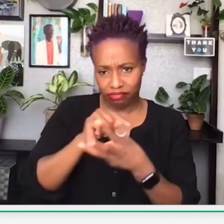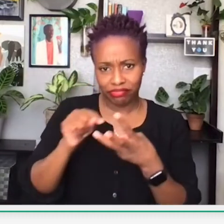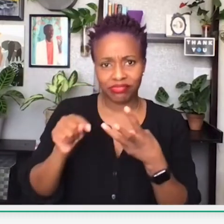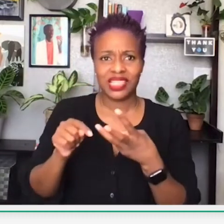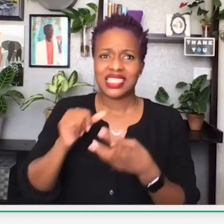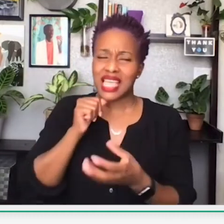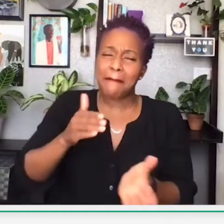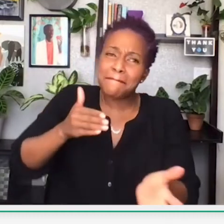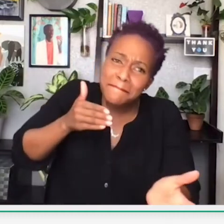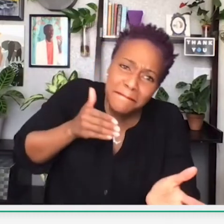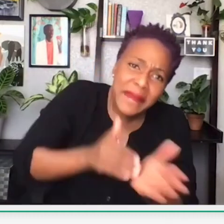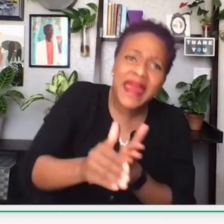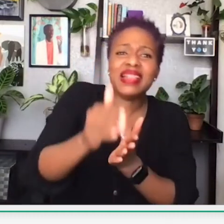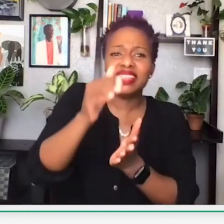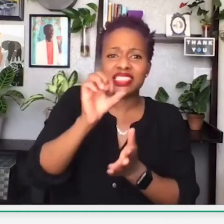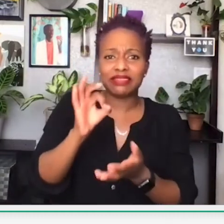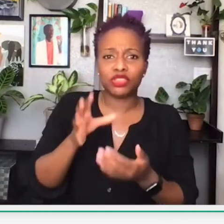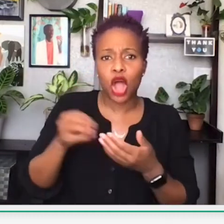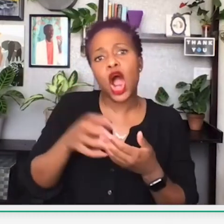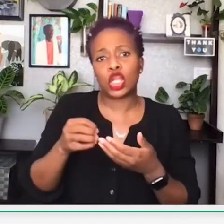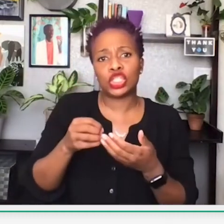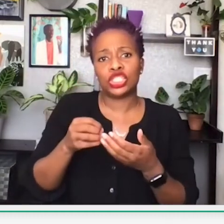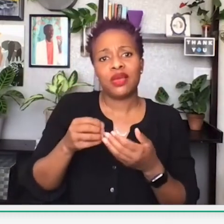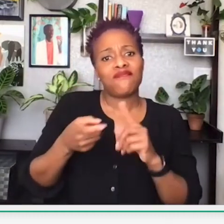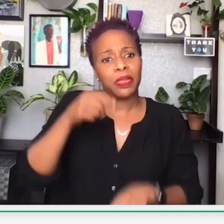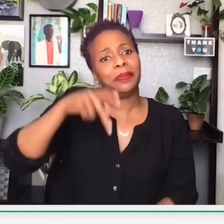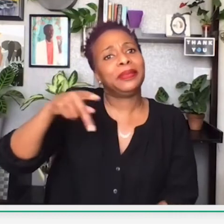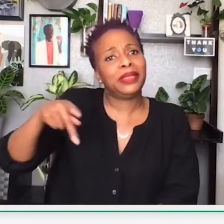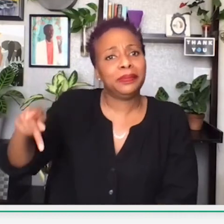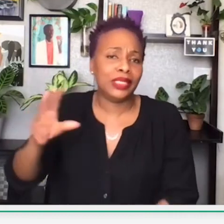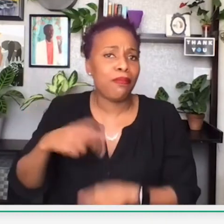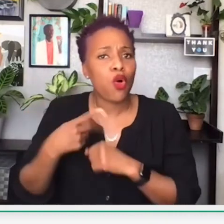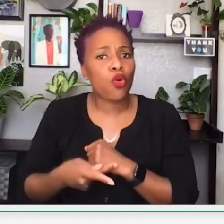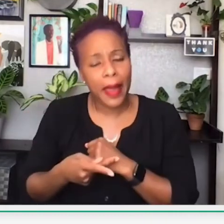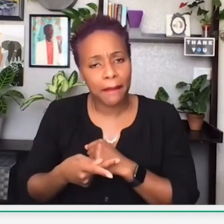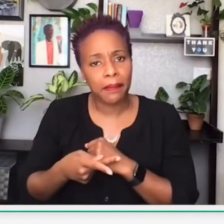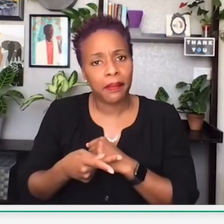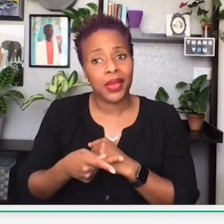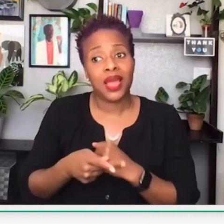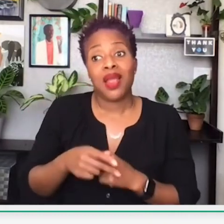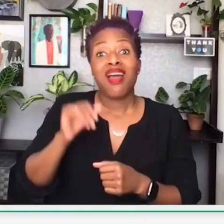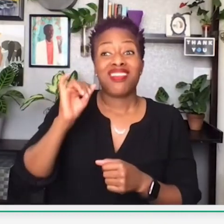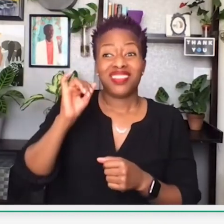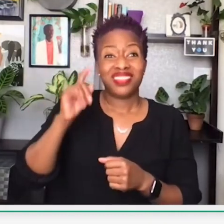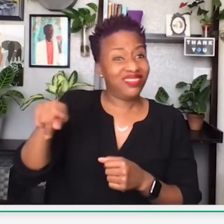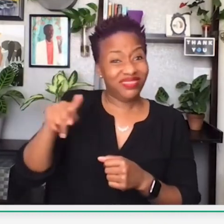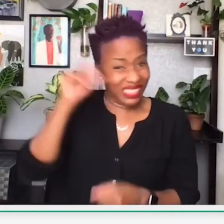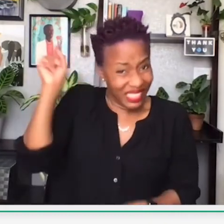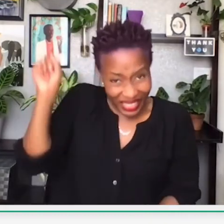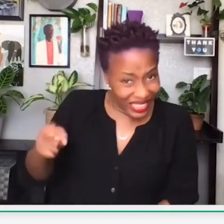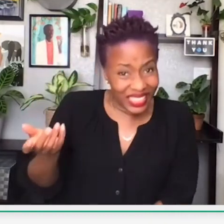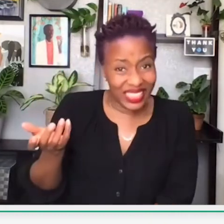actually gave that money to bigger companies, and it took millions of dollars from the PPP program.